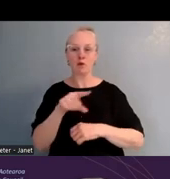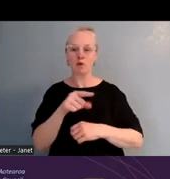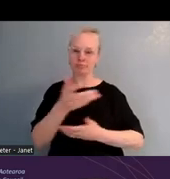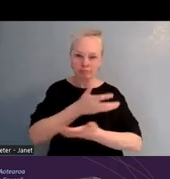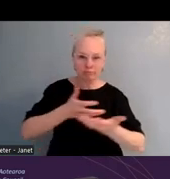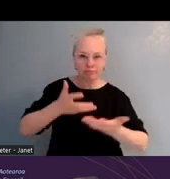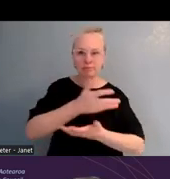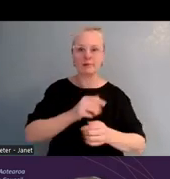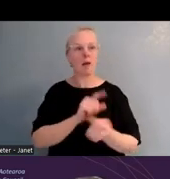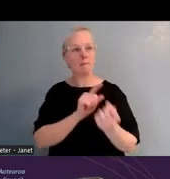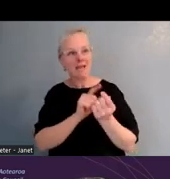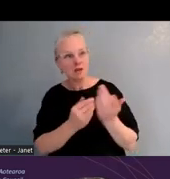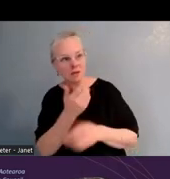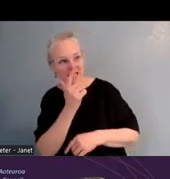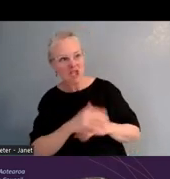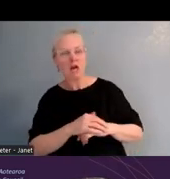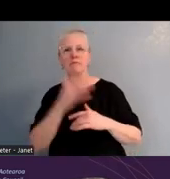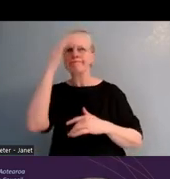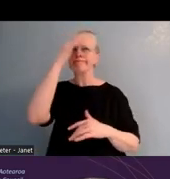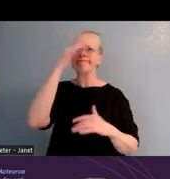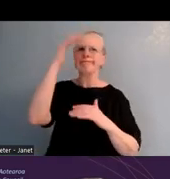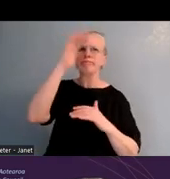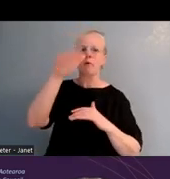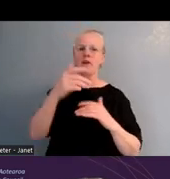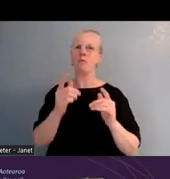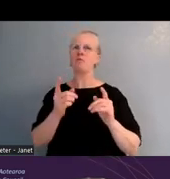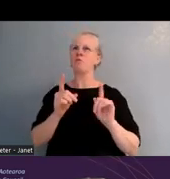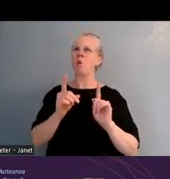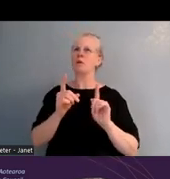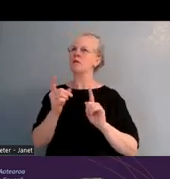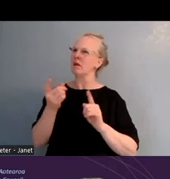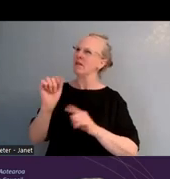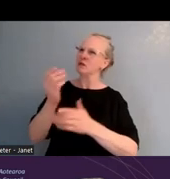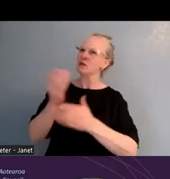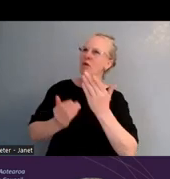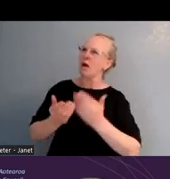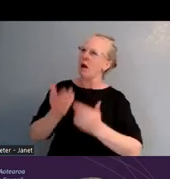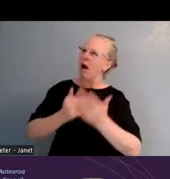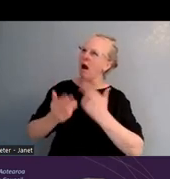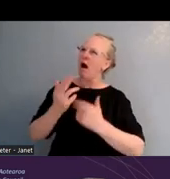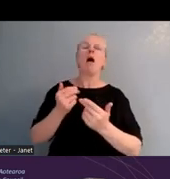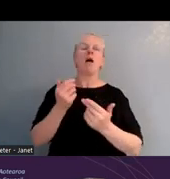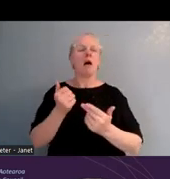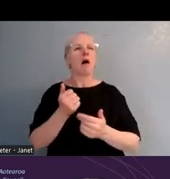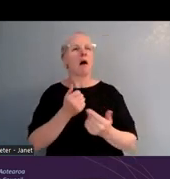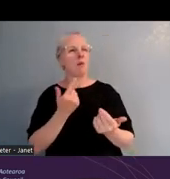a little time to think about Stacey and Jonathan's korero this evening, what resonated with you,